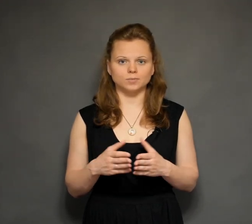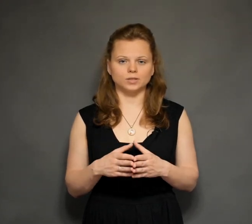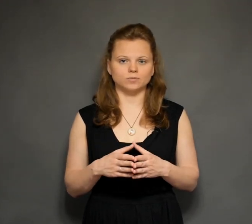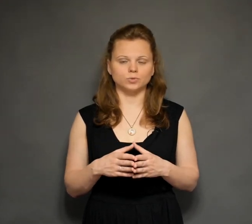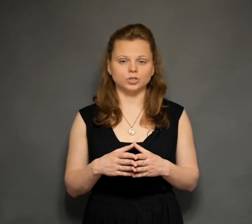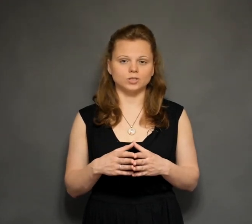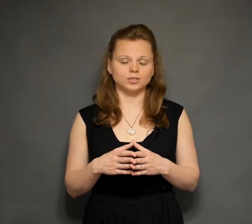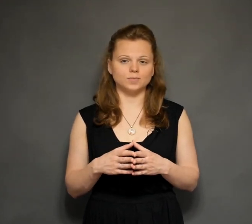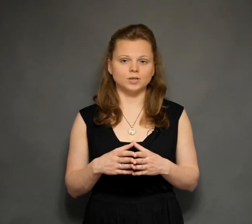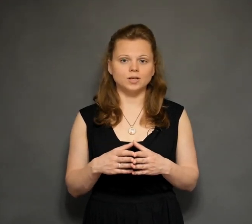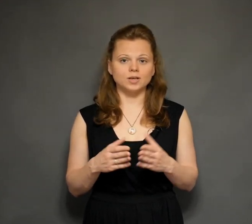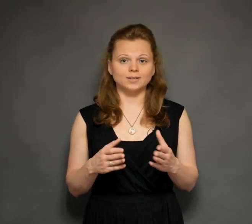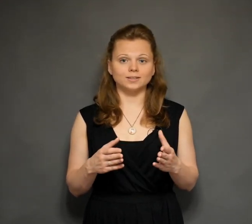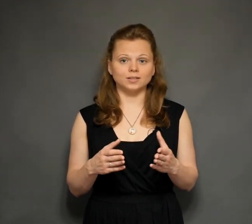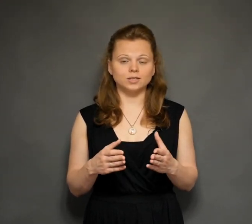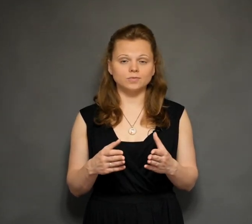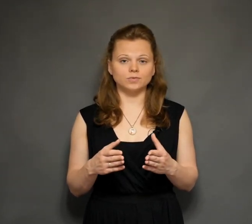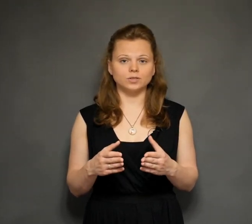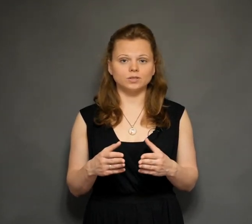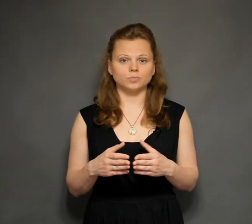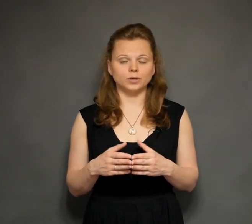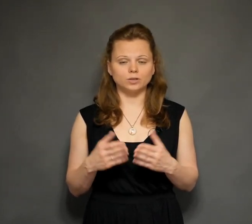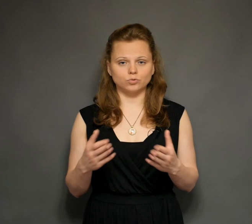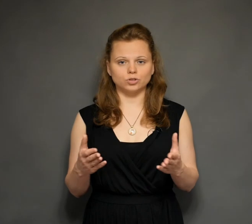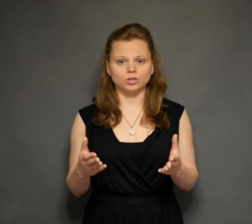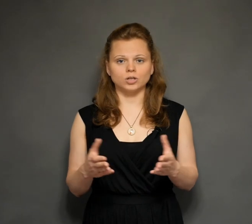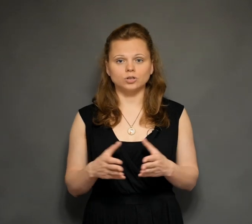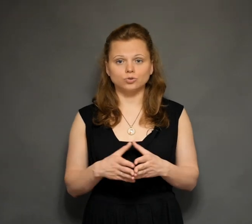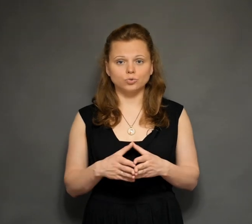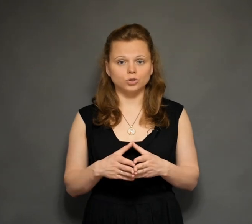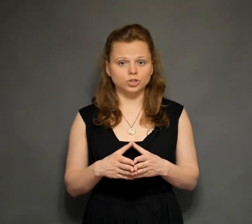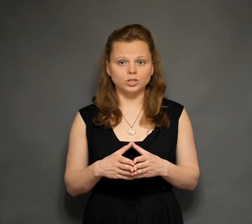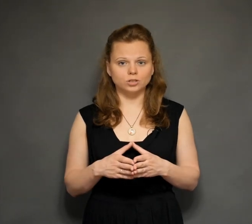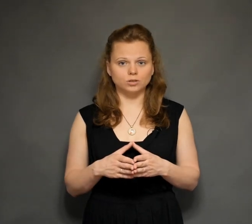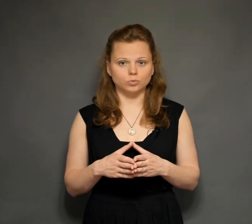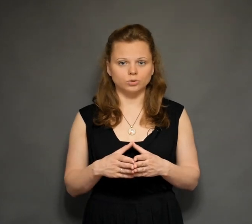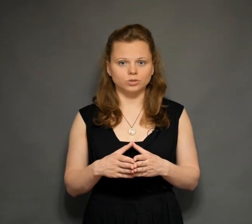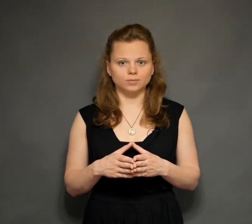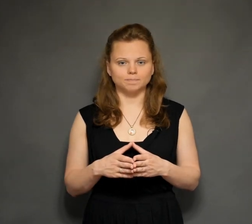It takes a total system this archive and already understand what to expect from working with him